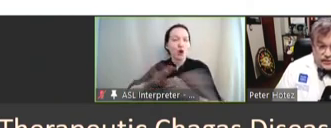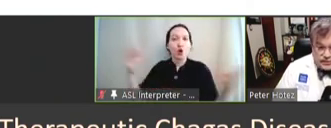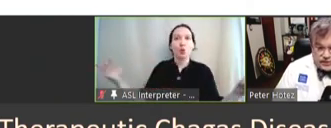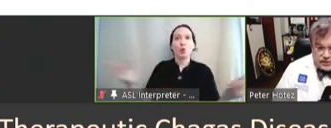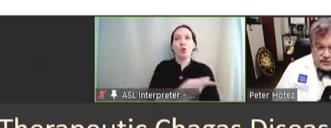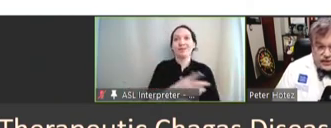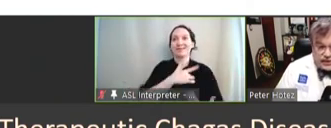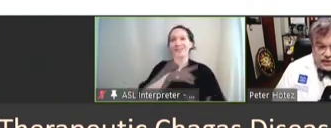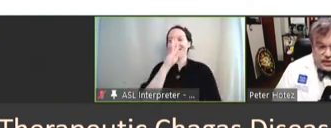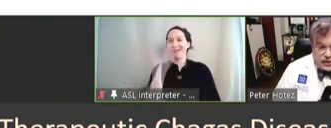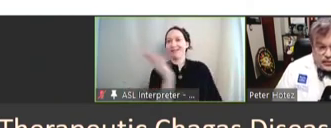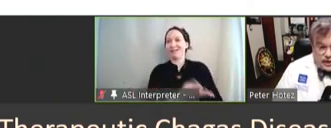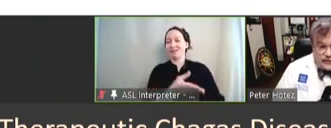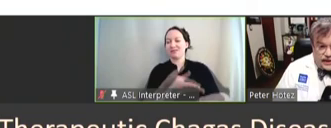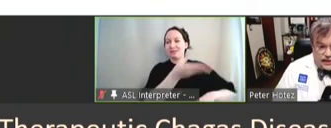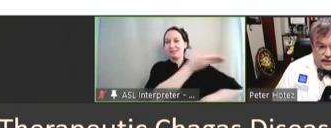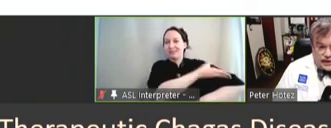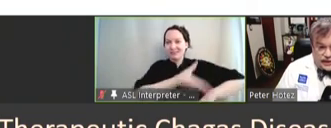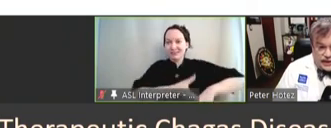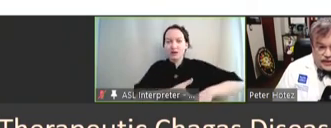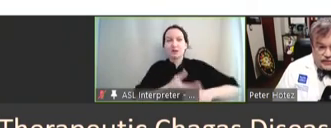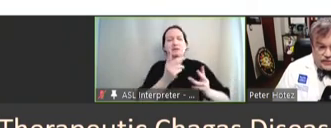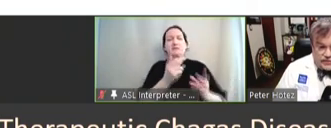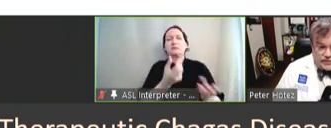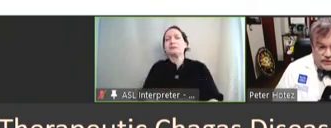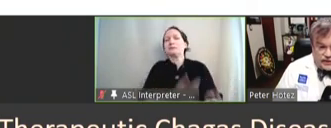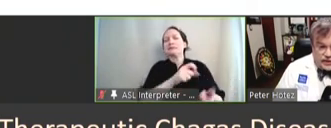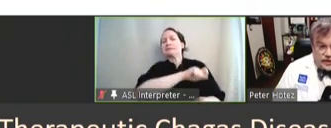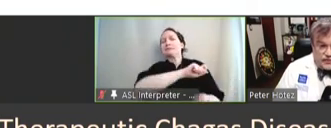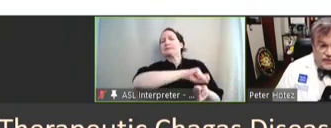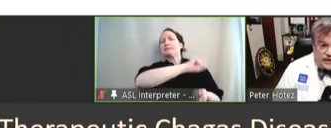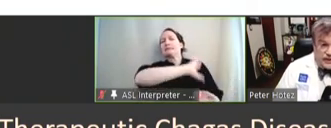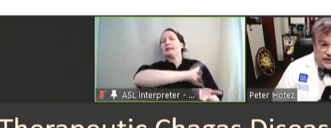but we're still trying to quantify exactly how. So, finishing up -- next slide.